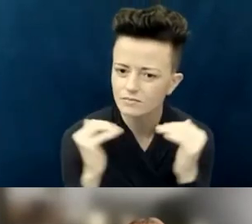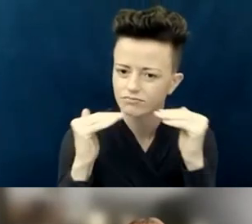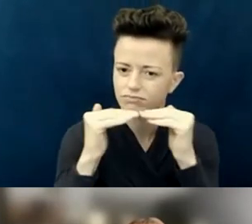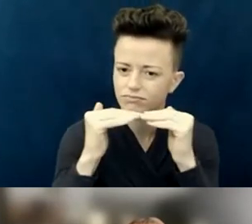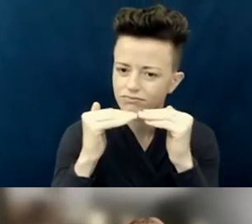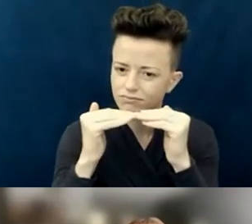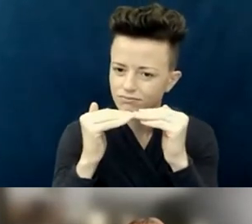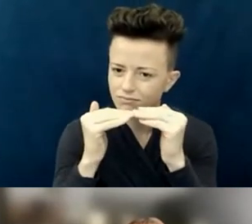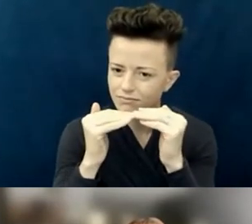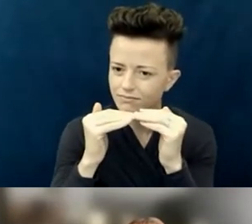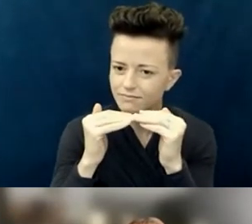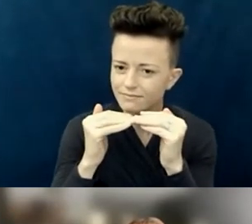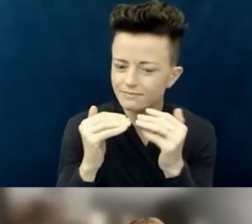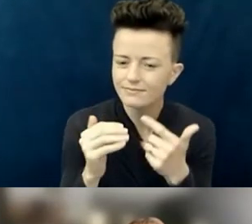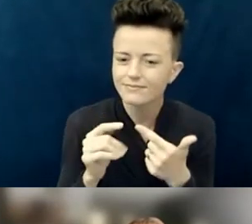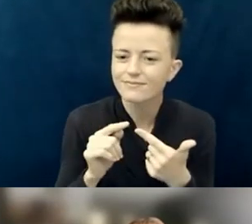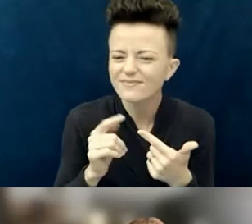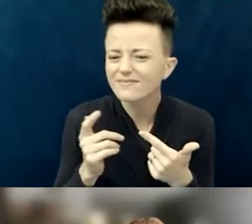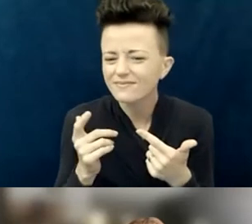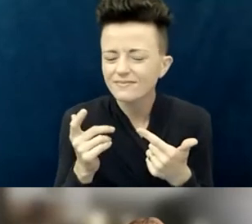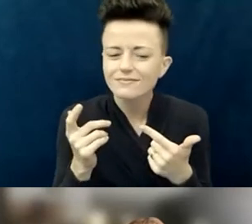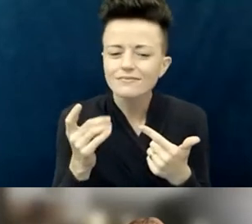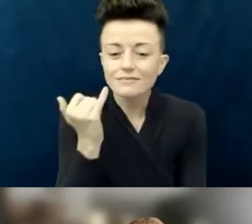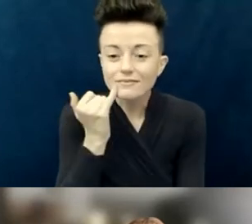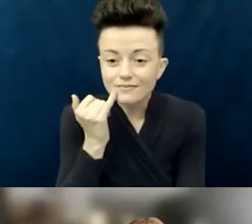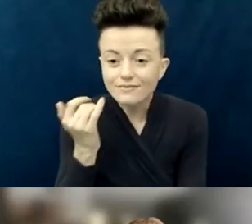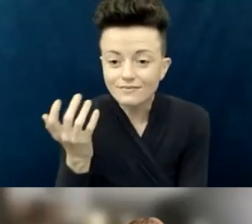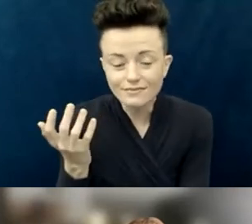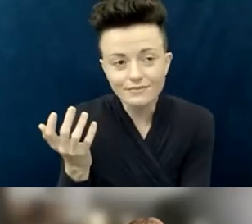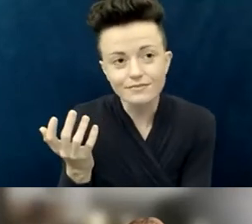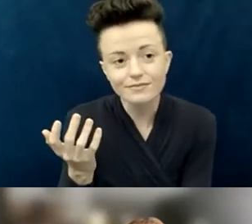So when there isn't something that happens